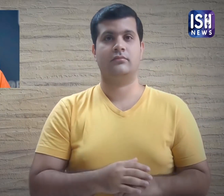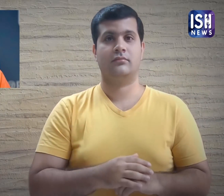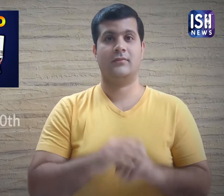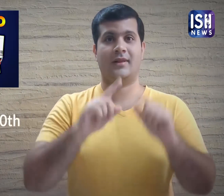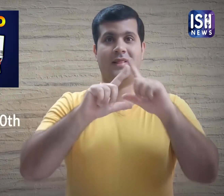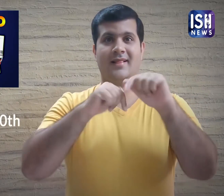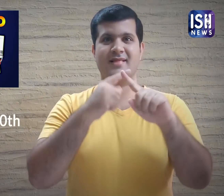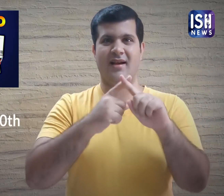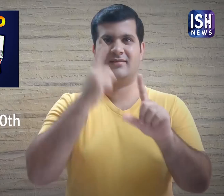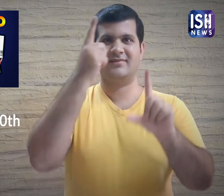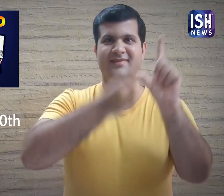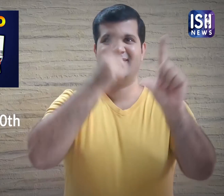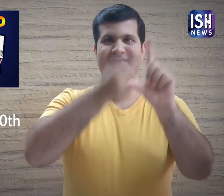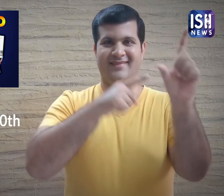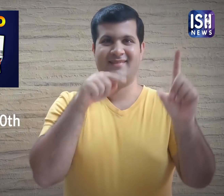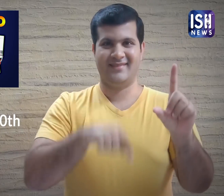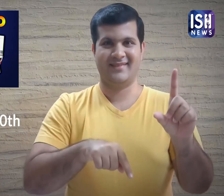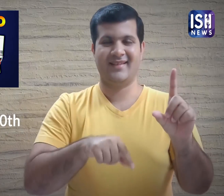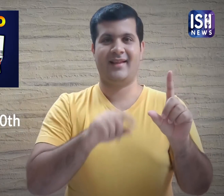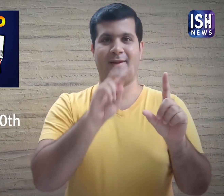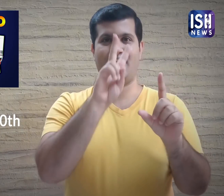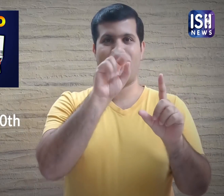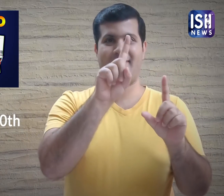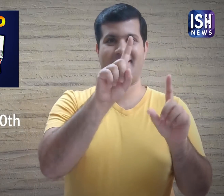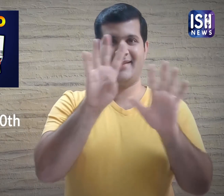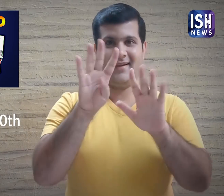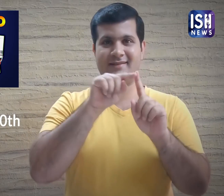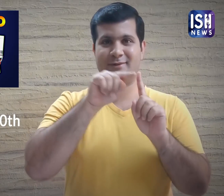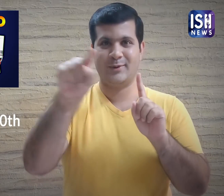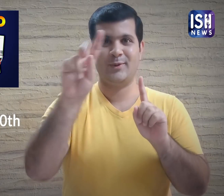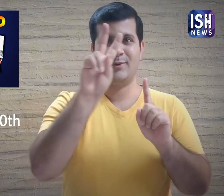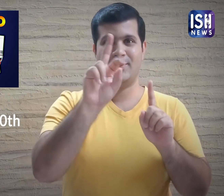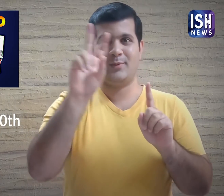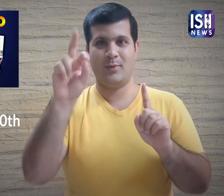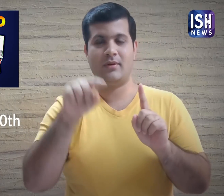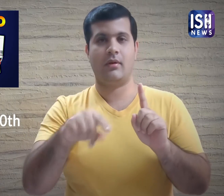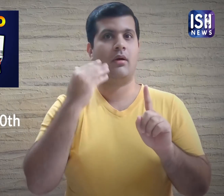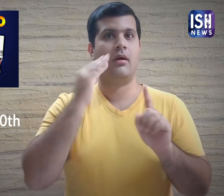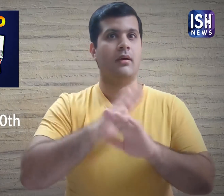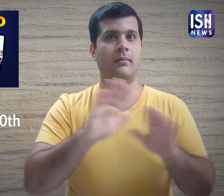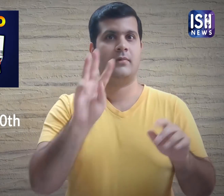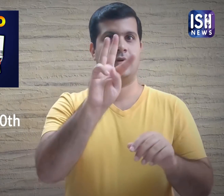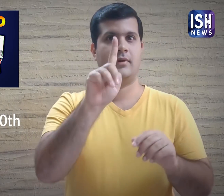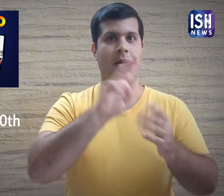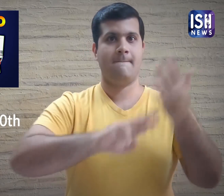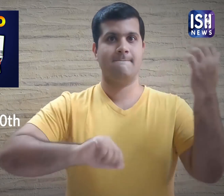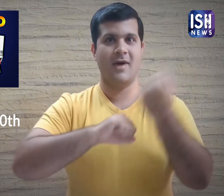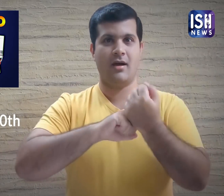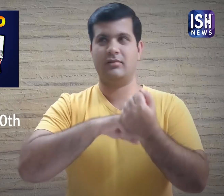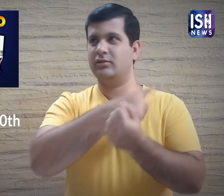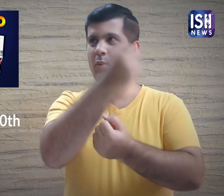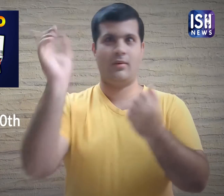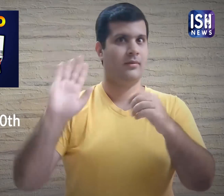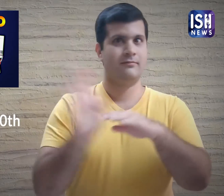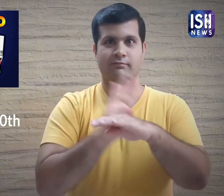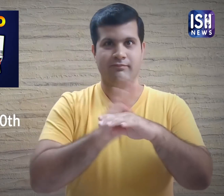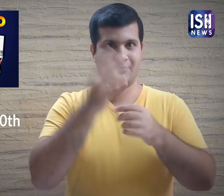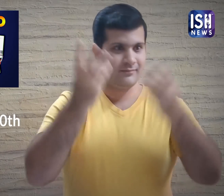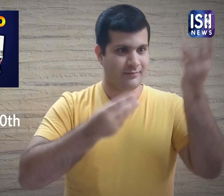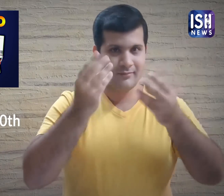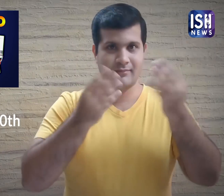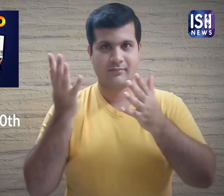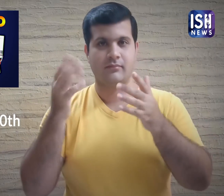that the tax deadline for the year 2019-2020 which was 31st March